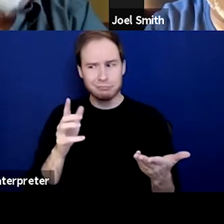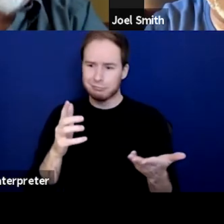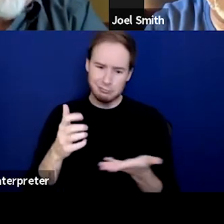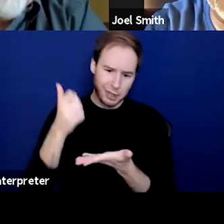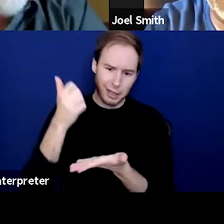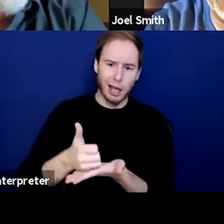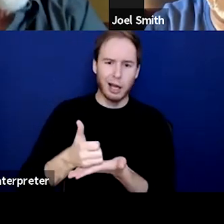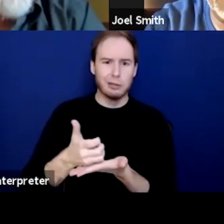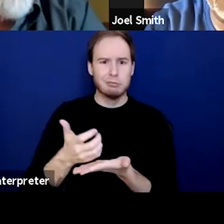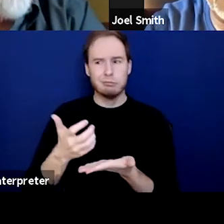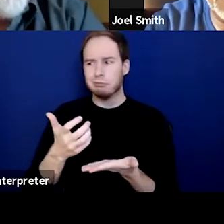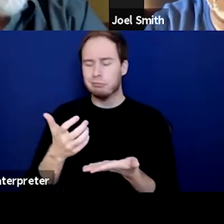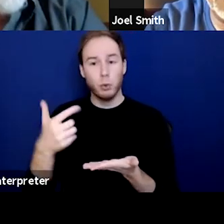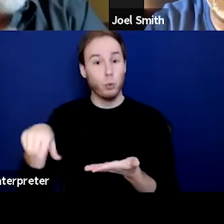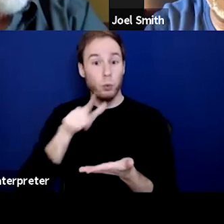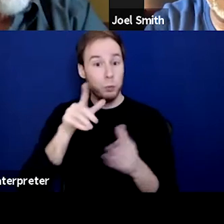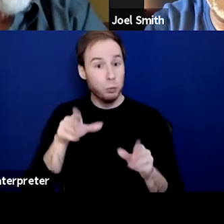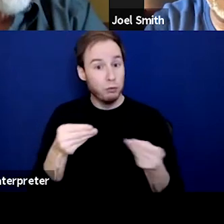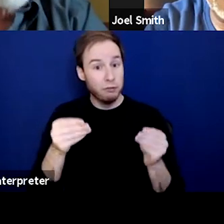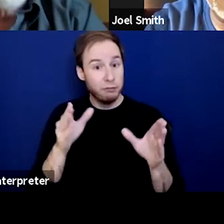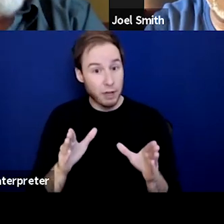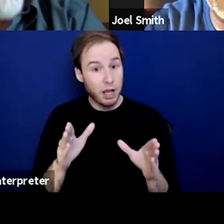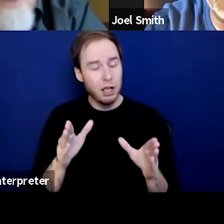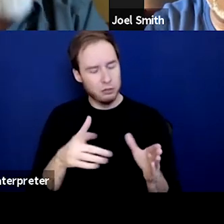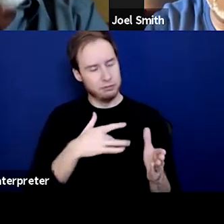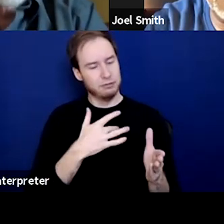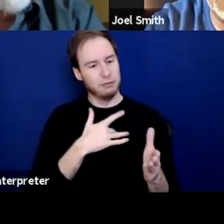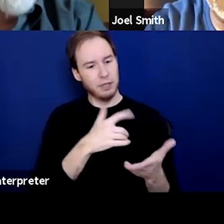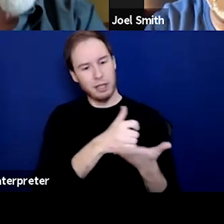as providers of care, helped you move towards recovery?